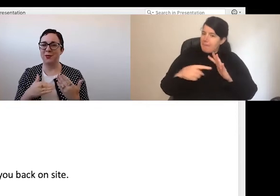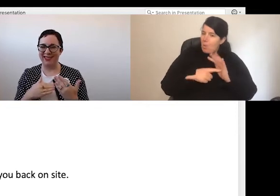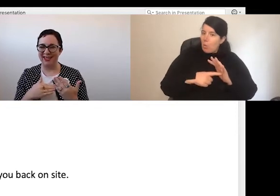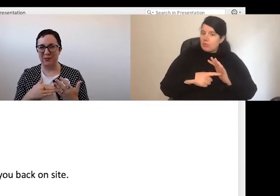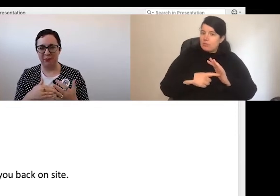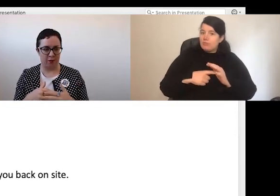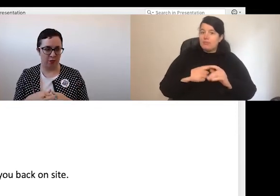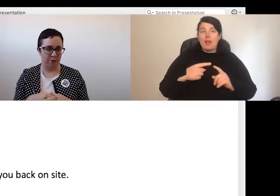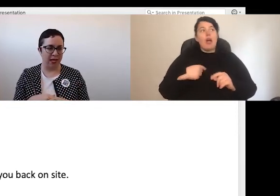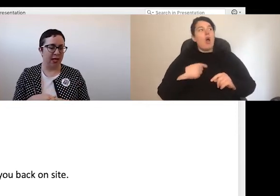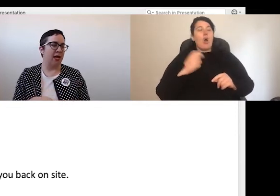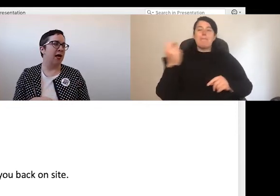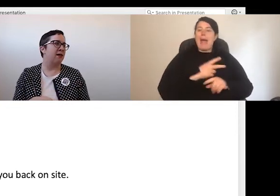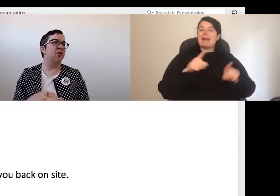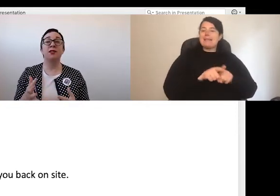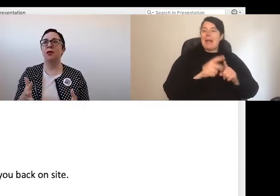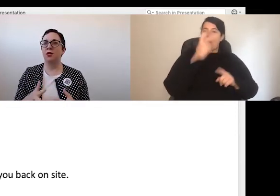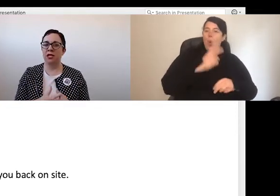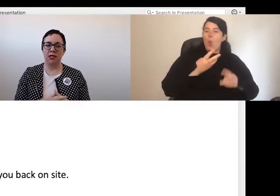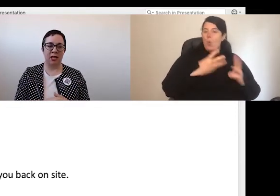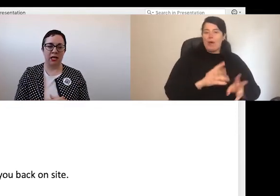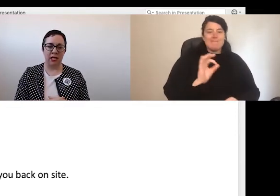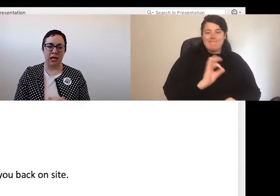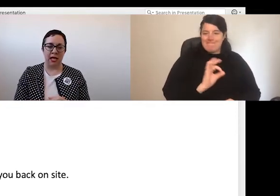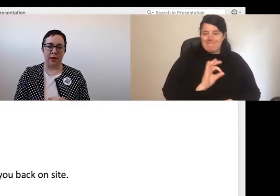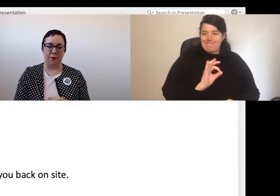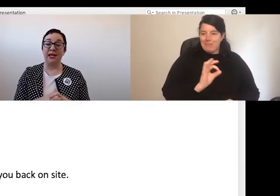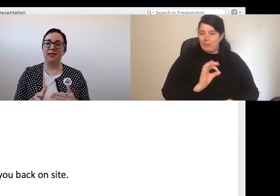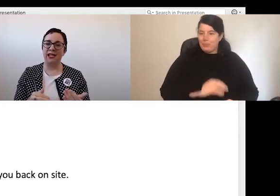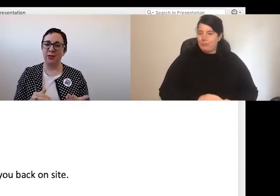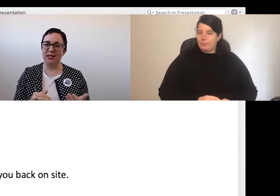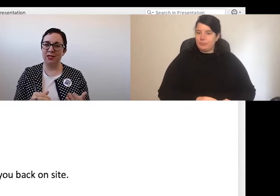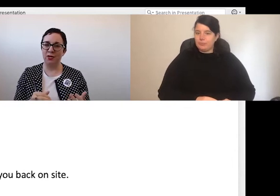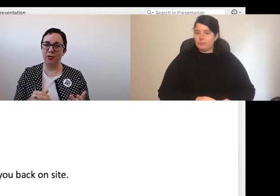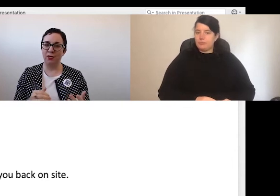things were before. This could include things like continuing to